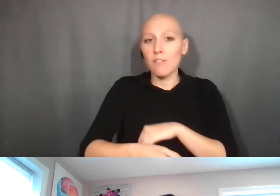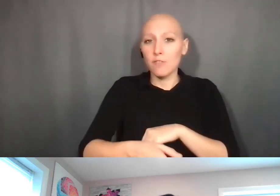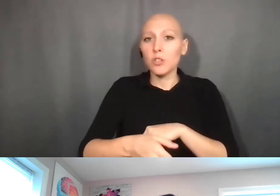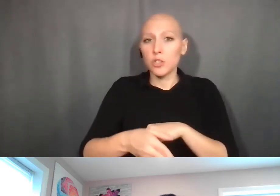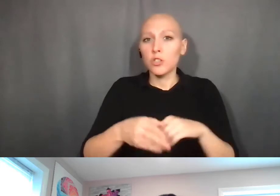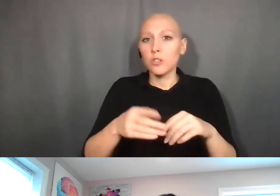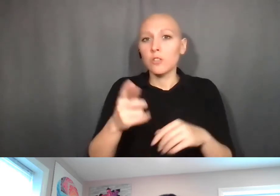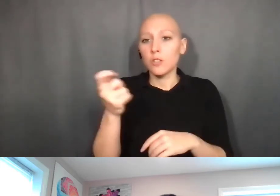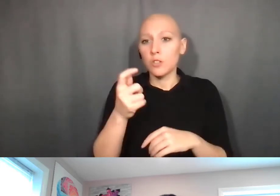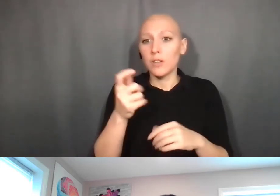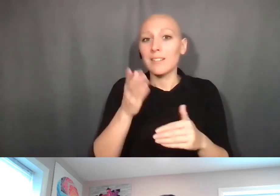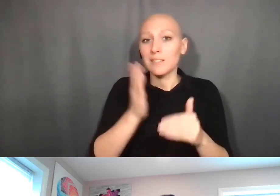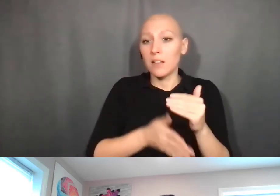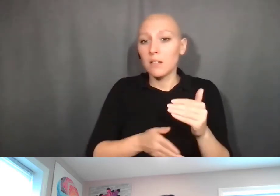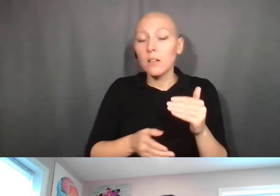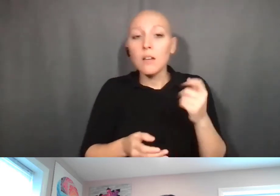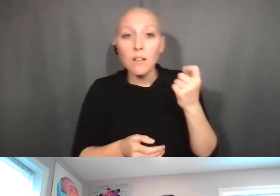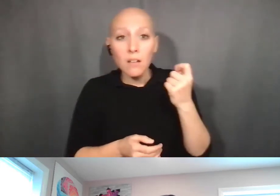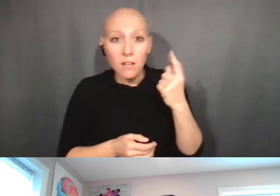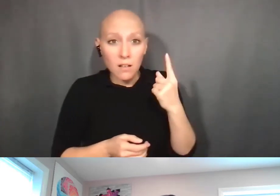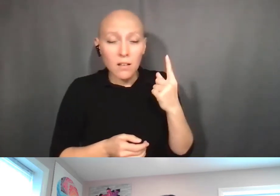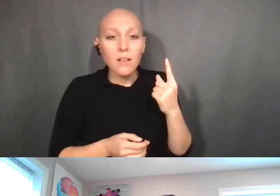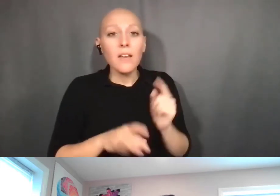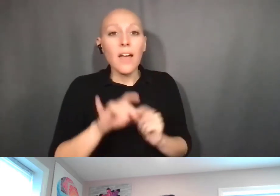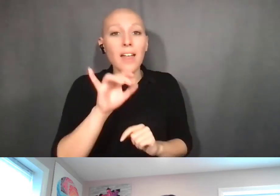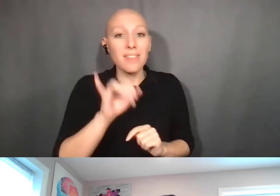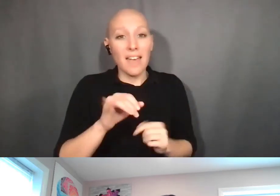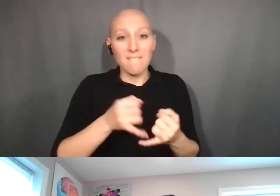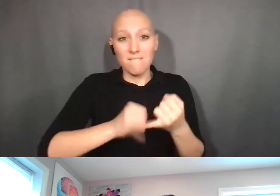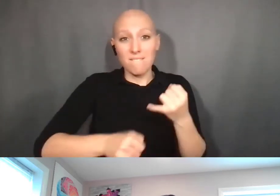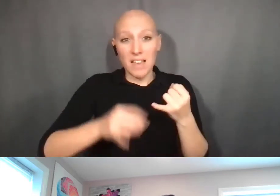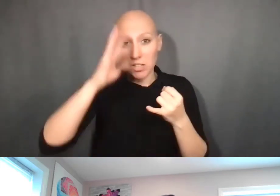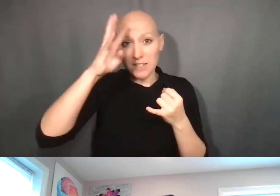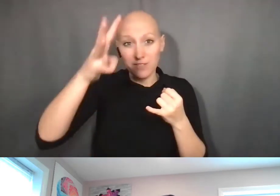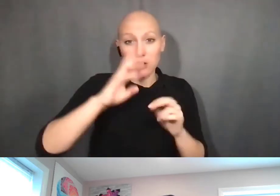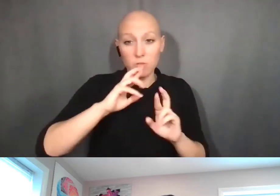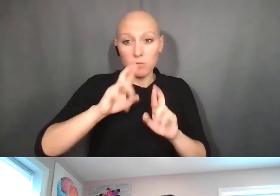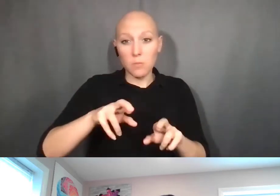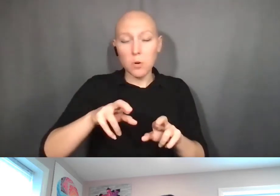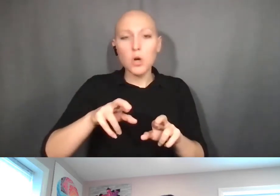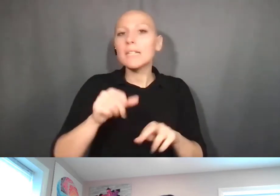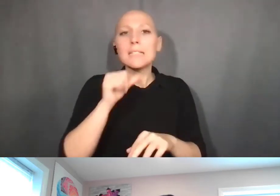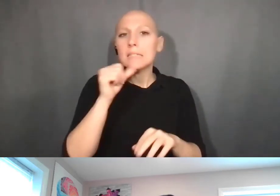The information on it is verified with what we have, but it's not submitted through Edison.